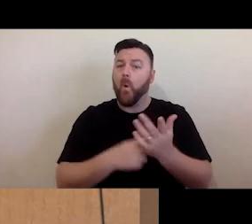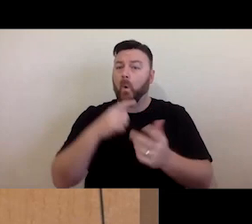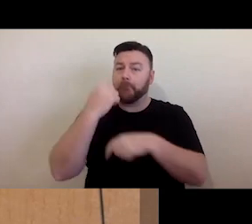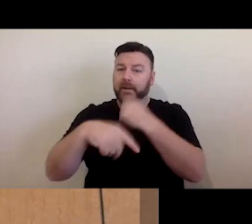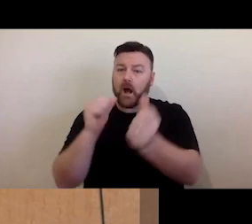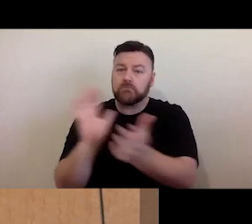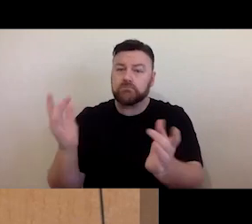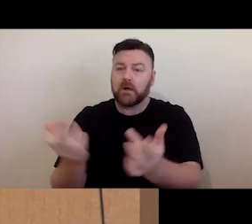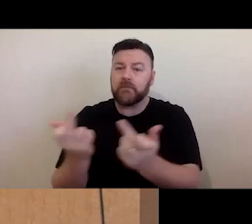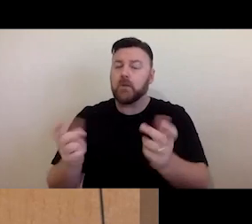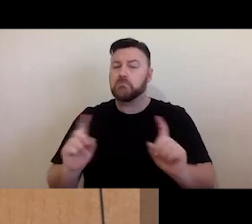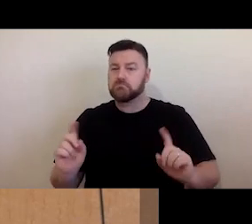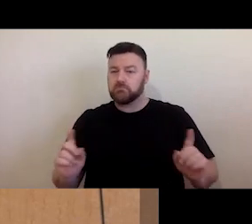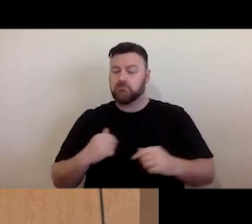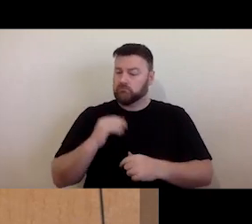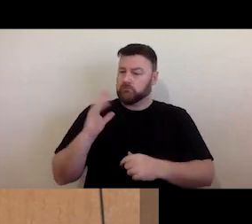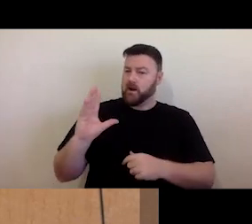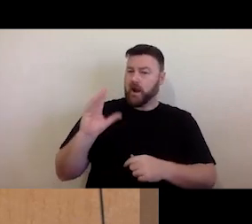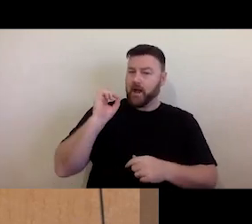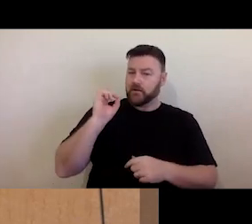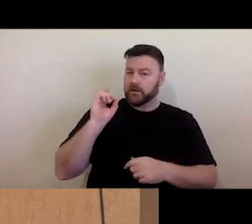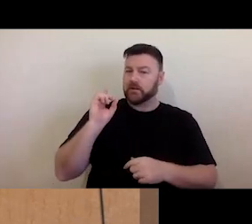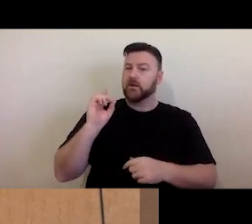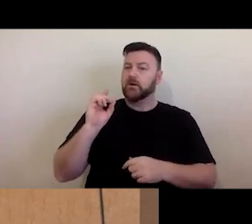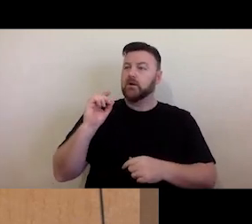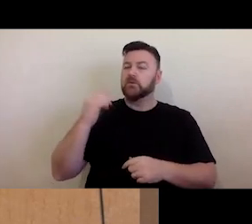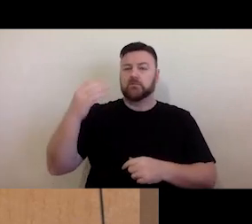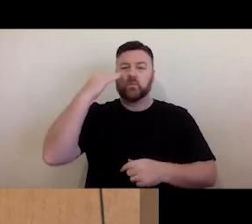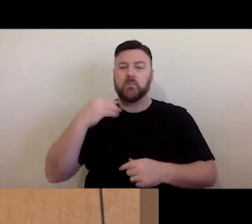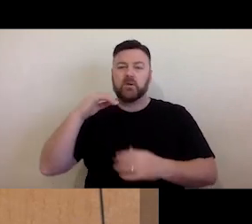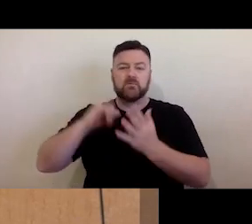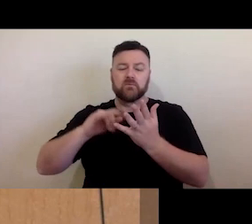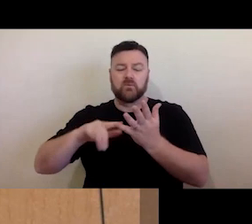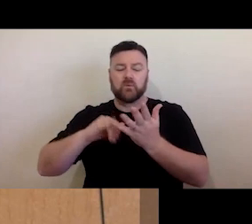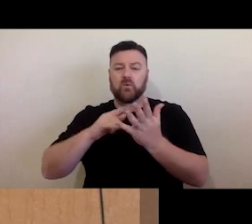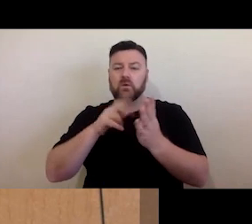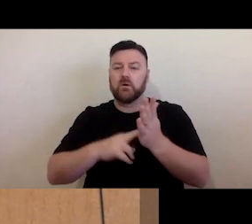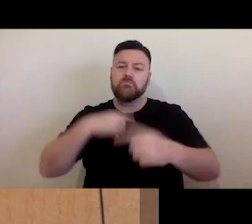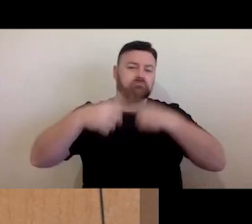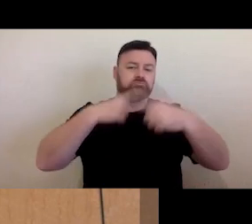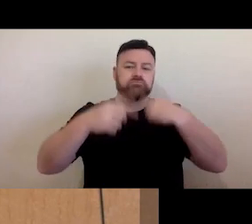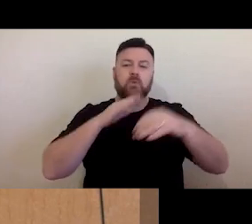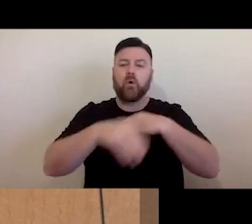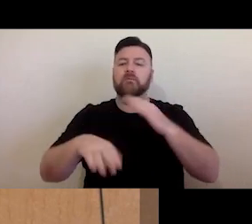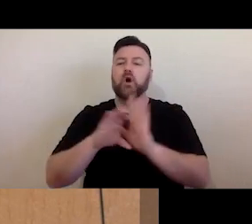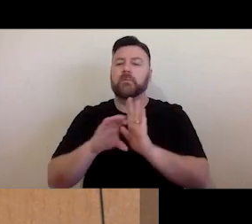overview, so I won't focus on the fundamentals. I will do a quick recap to inform the training.